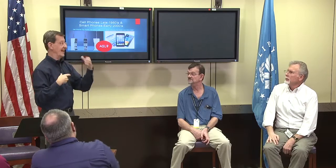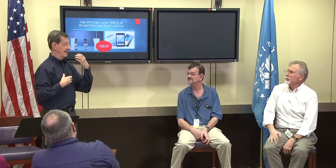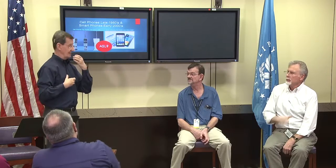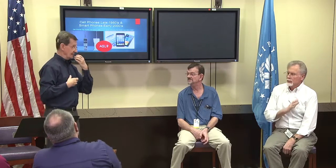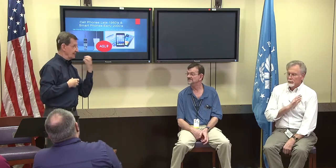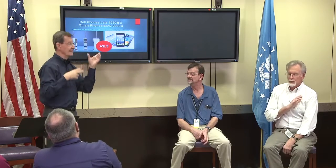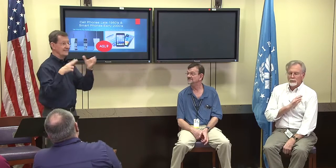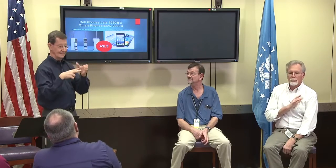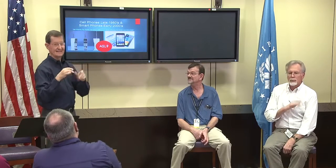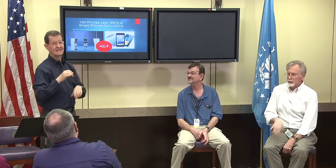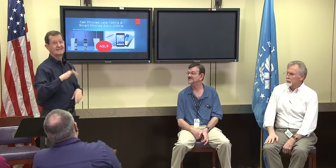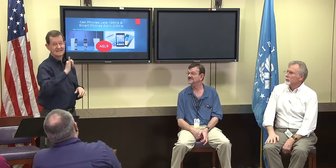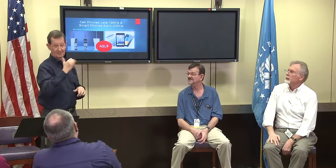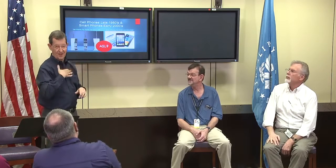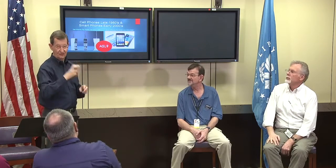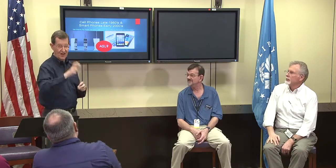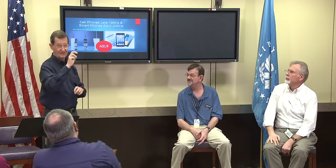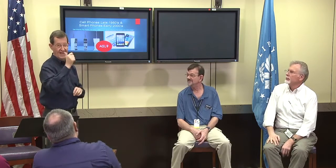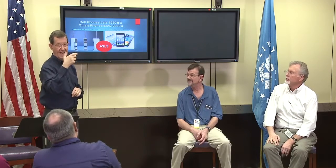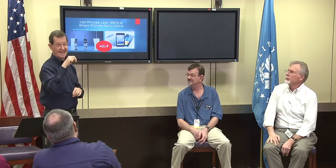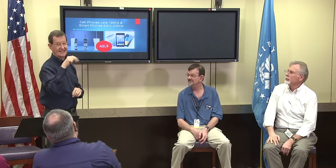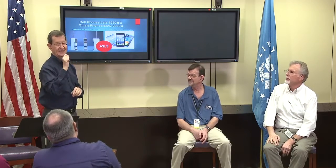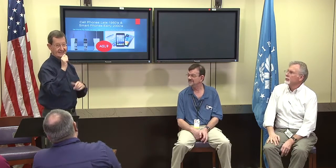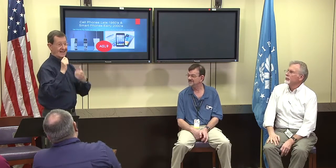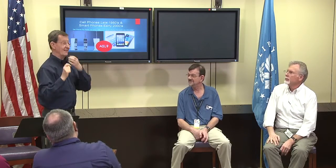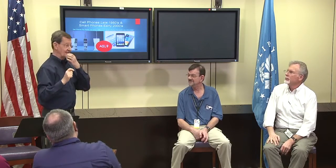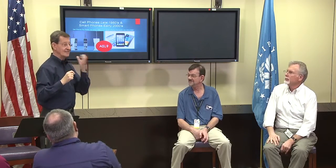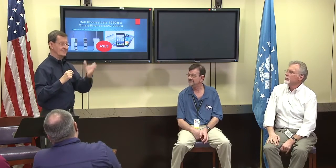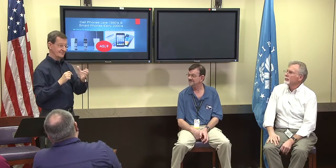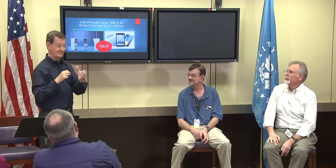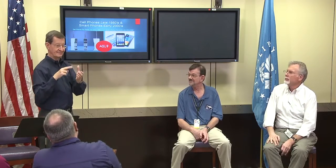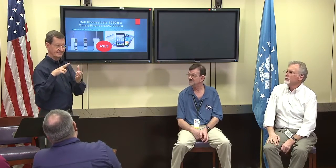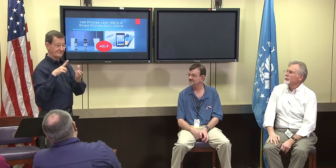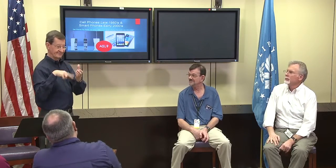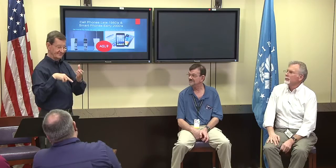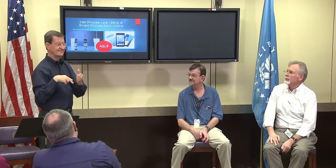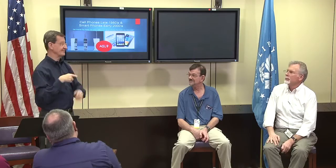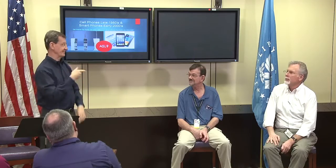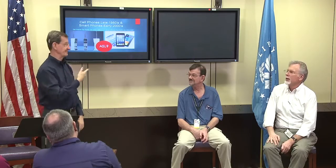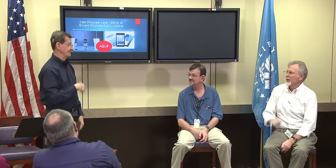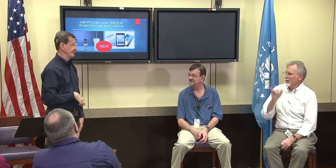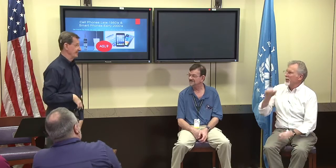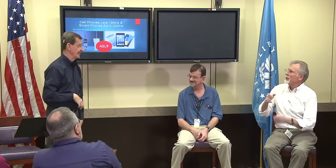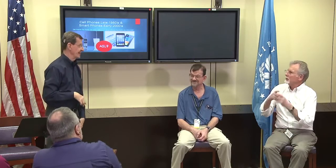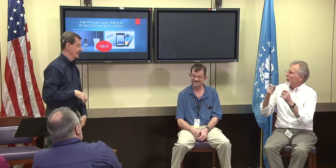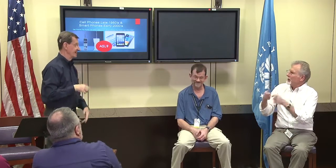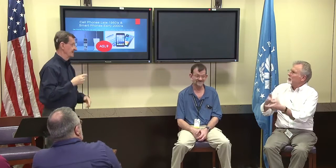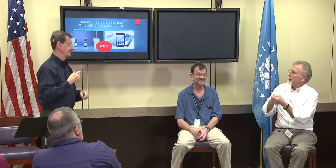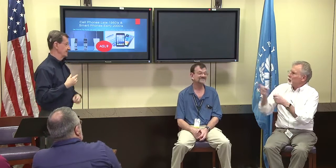We will speak to it and it types for the person and then I read the message so that works